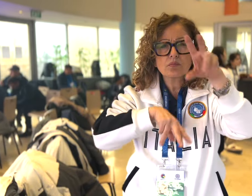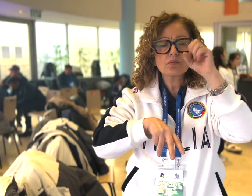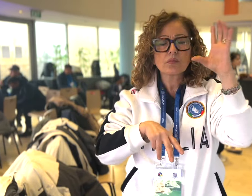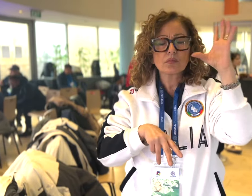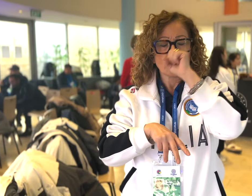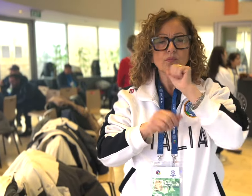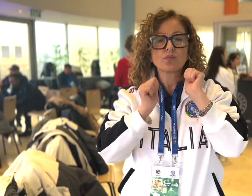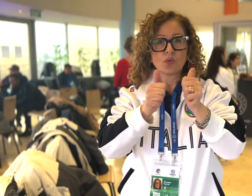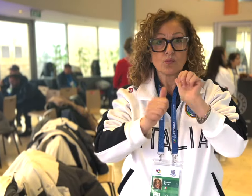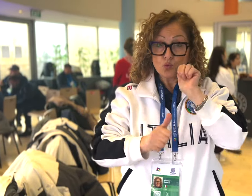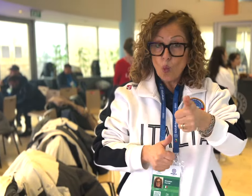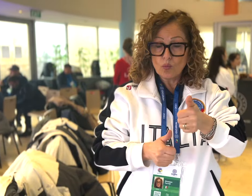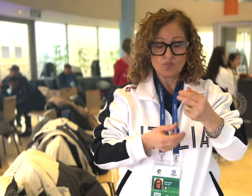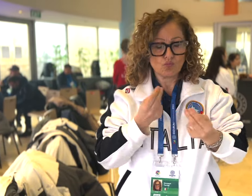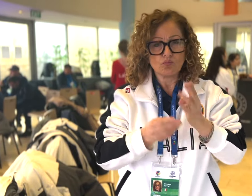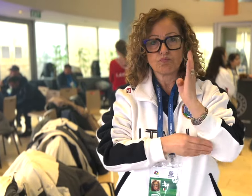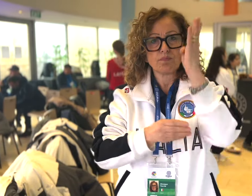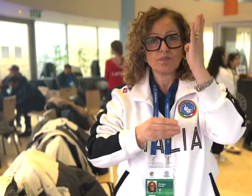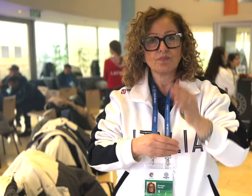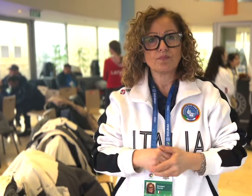day, he beat his opponent.